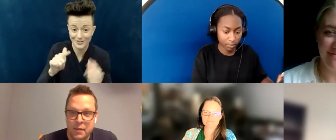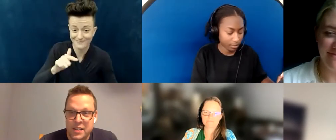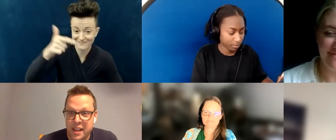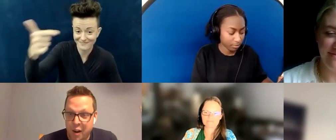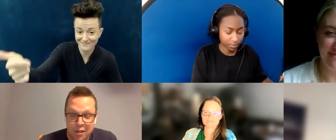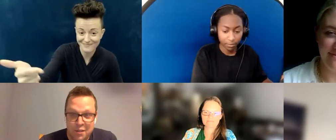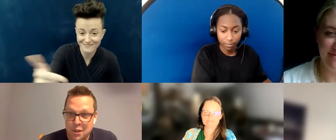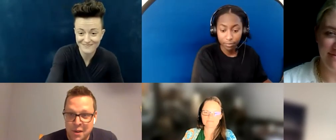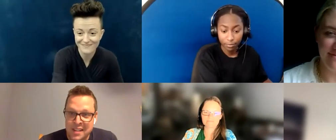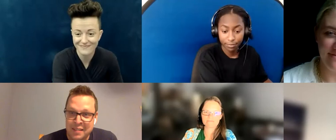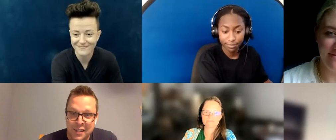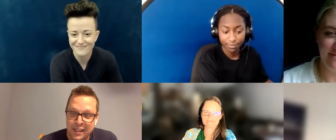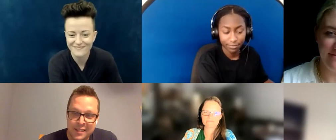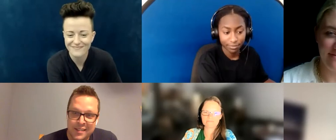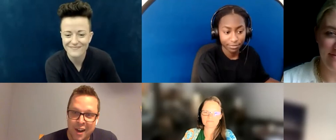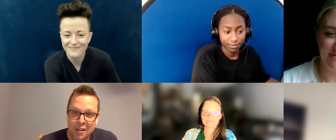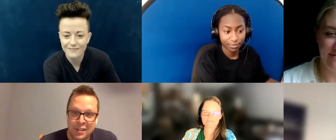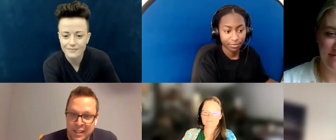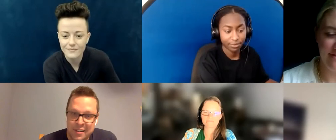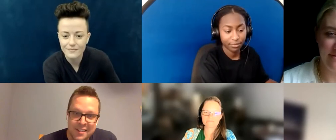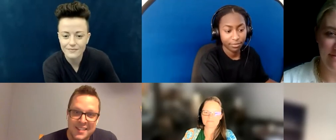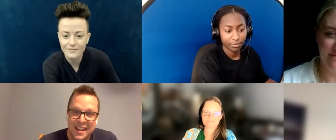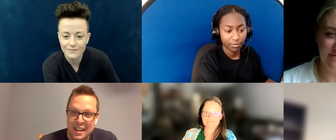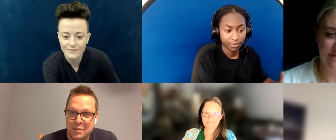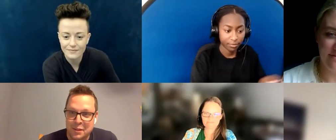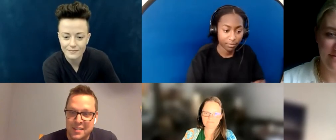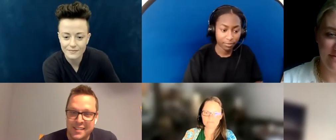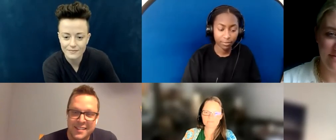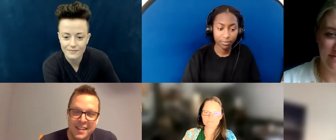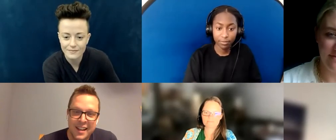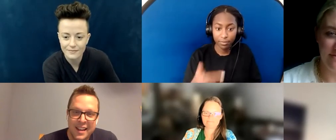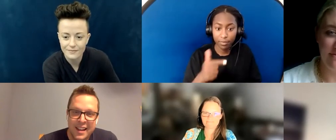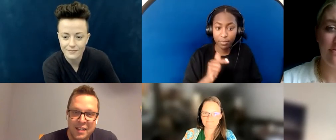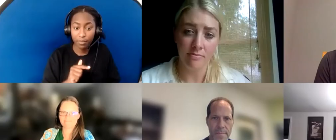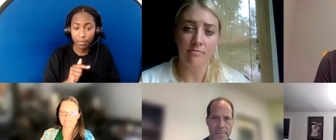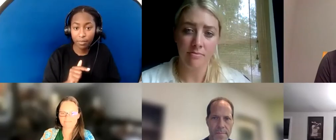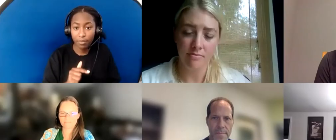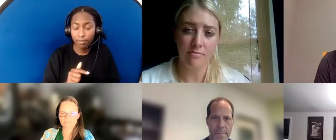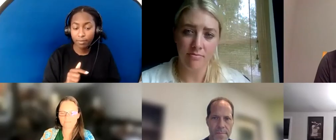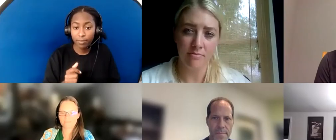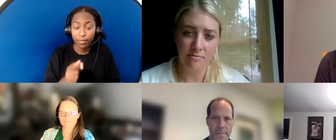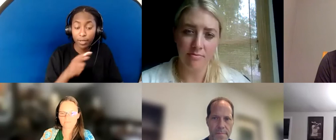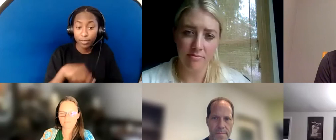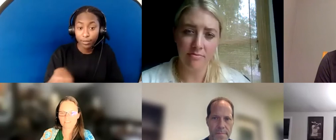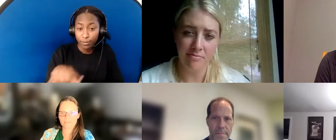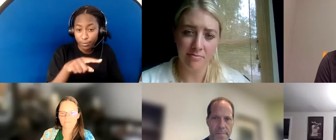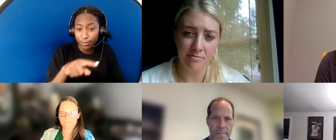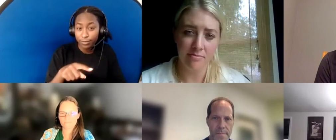is that all of you as advocates are leaders and influencers, and there's always gonna be leaders and influencers